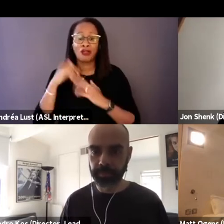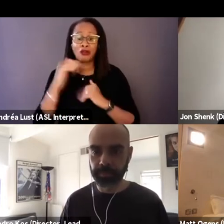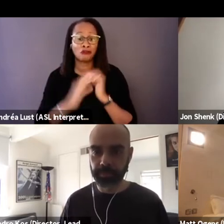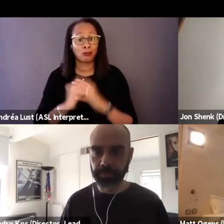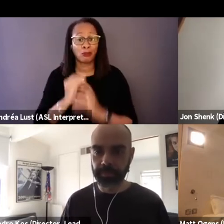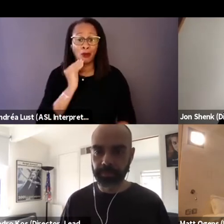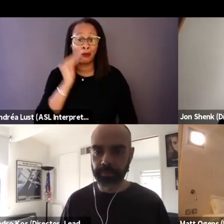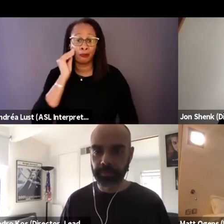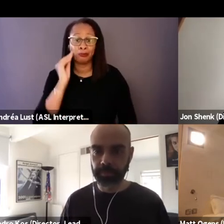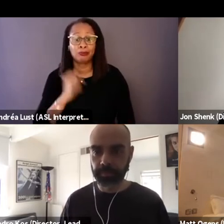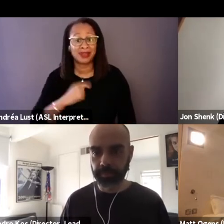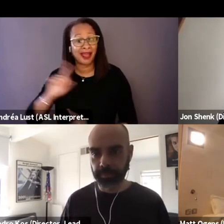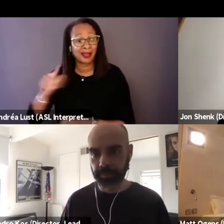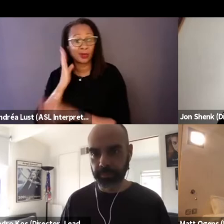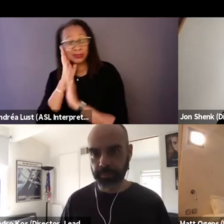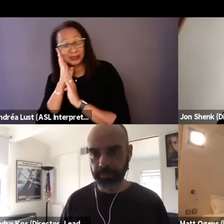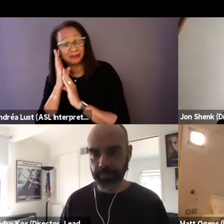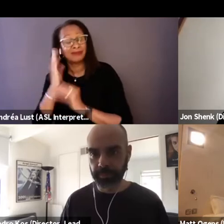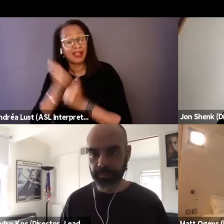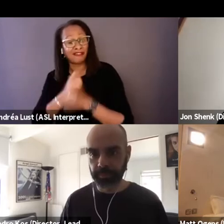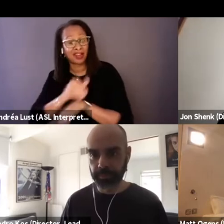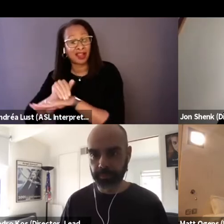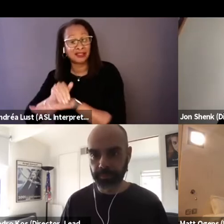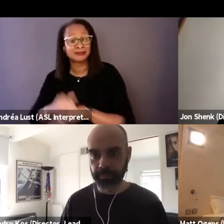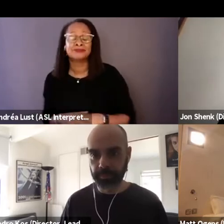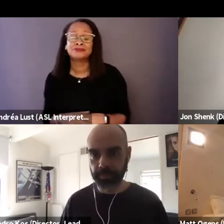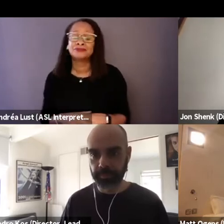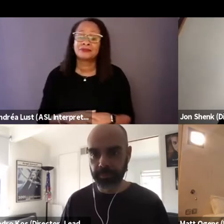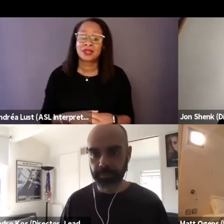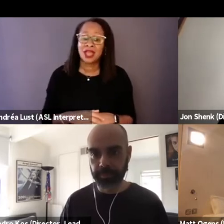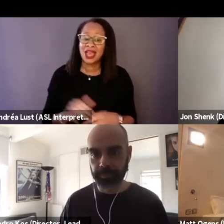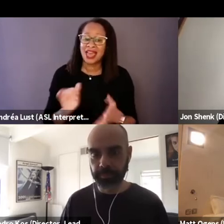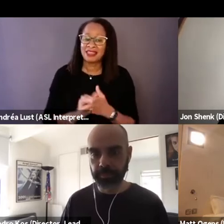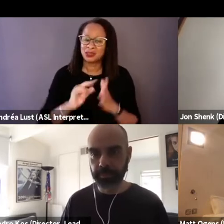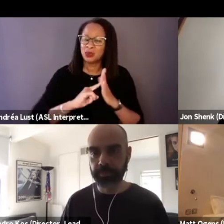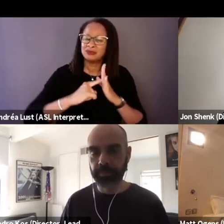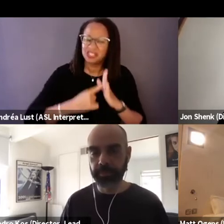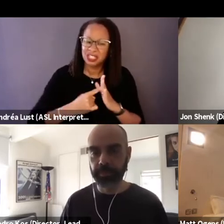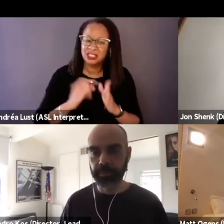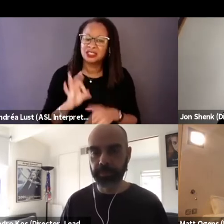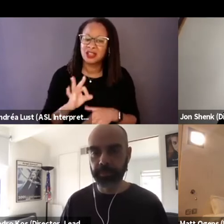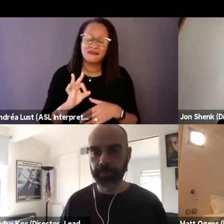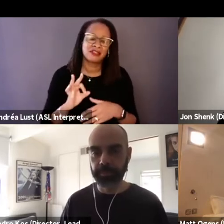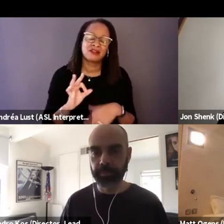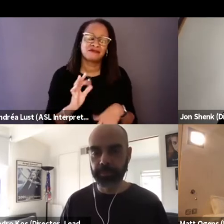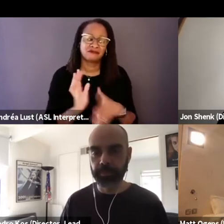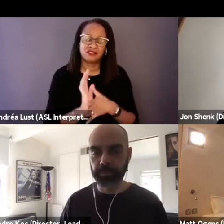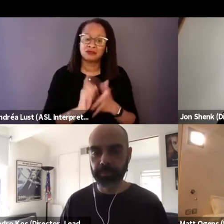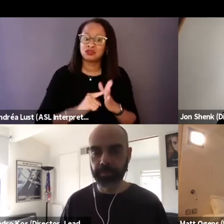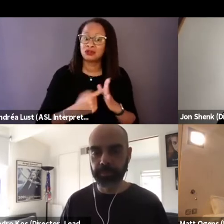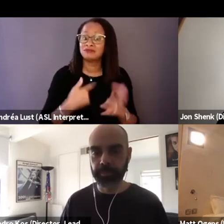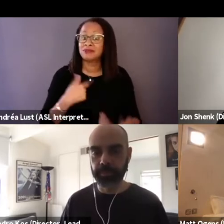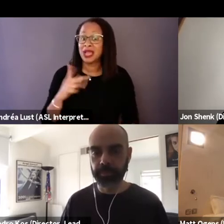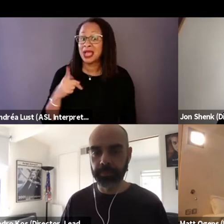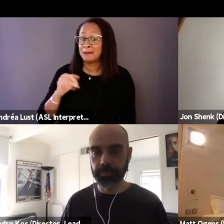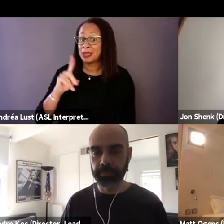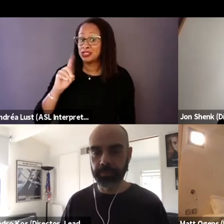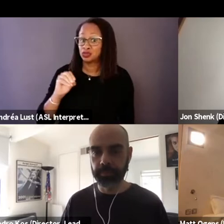where I go to bed each night. And that's where the Genesis of the film came. Is that Pedro and I live in San Francisco in Los Angeles